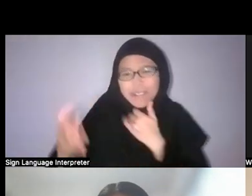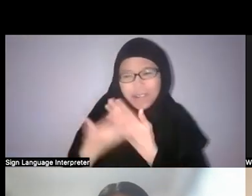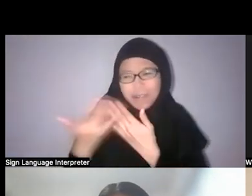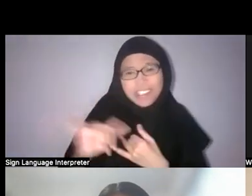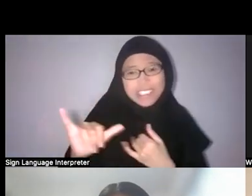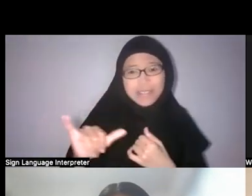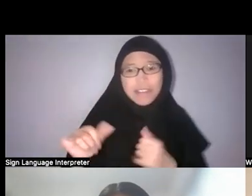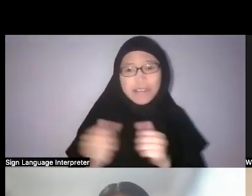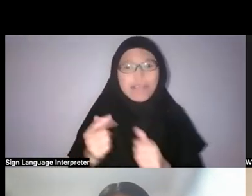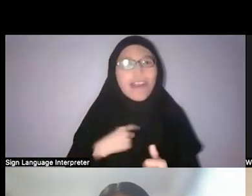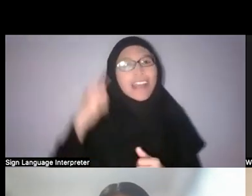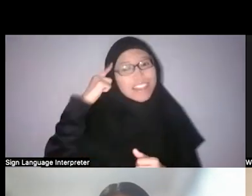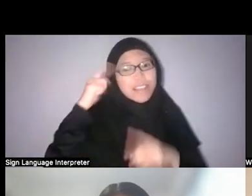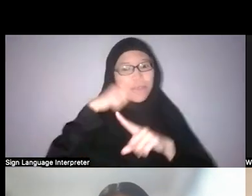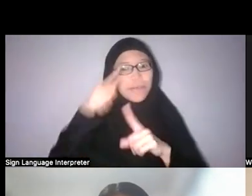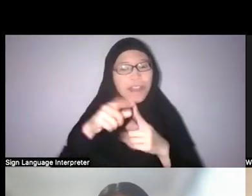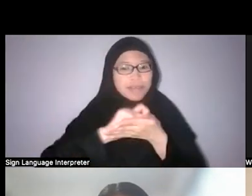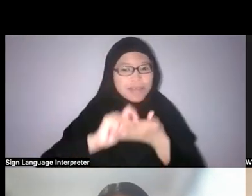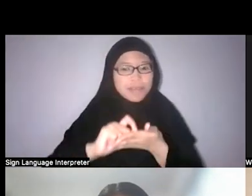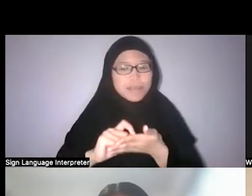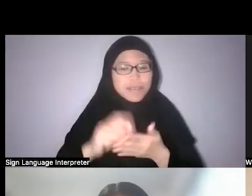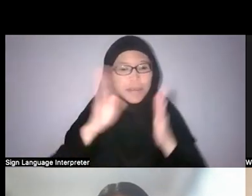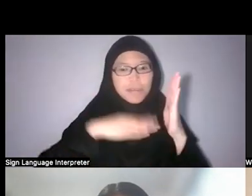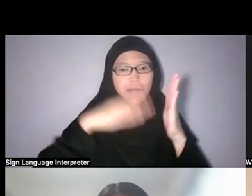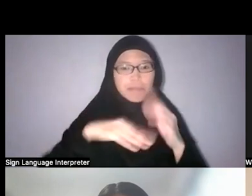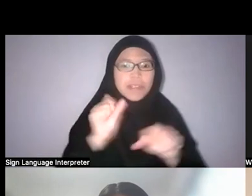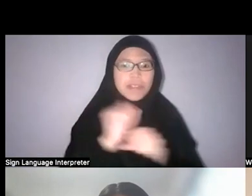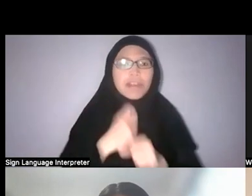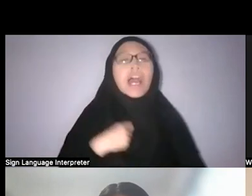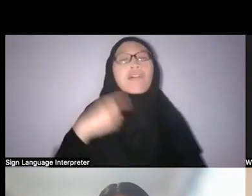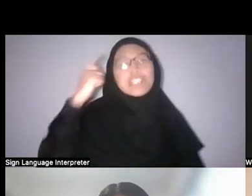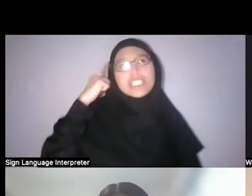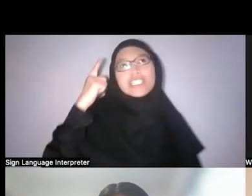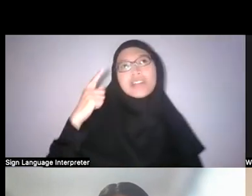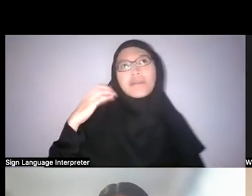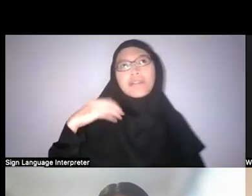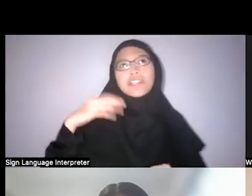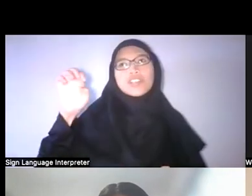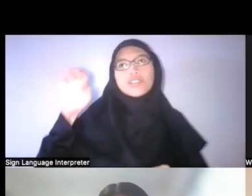And so... I was thinking about the European naturalists like Wallace, Darwin